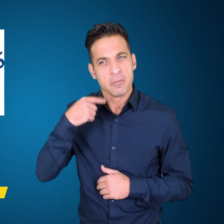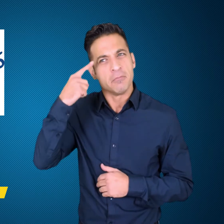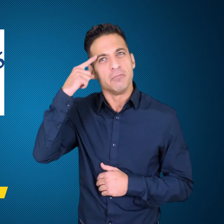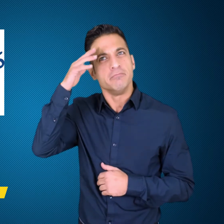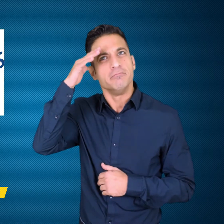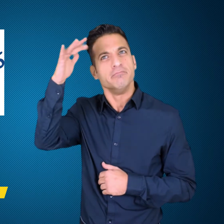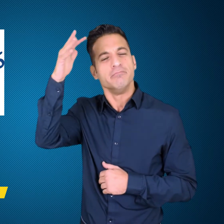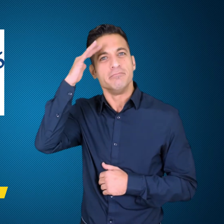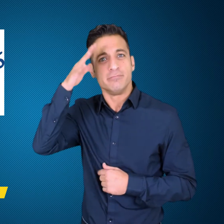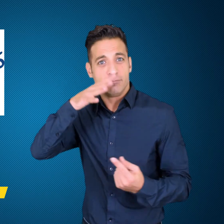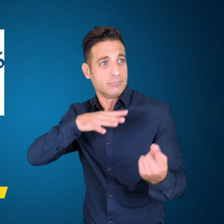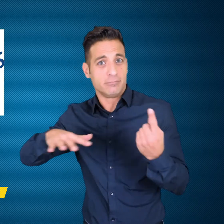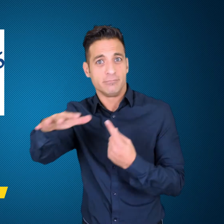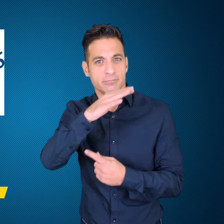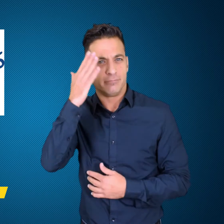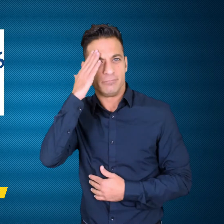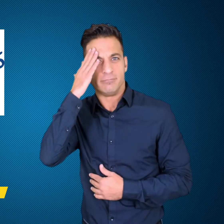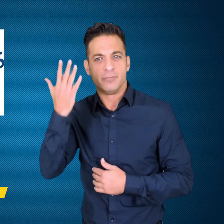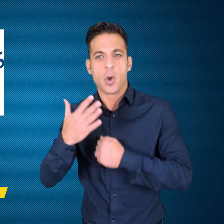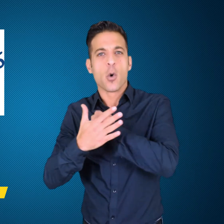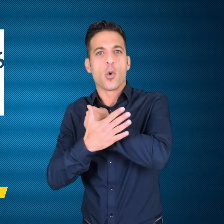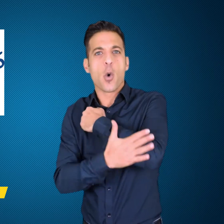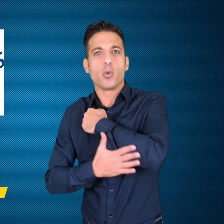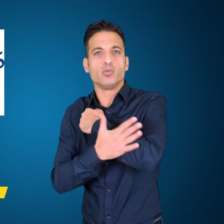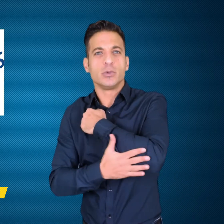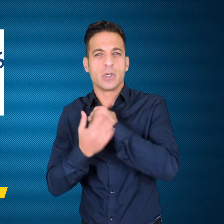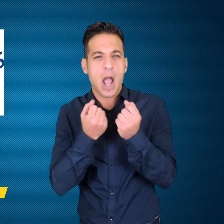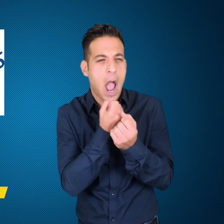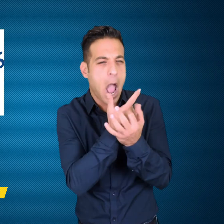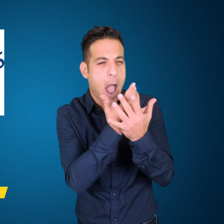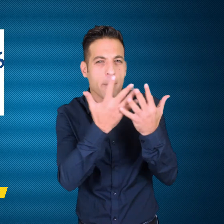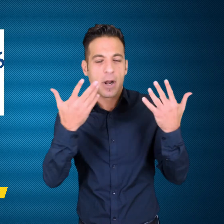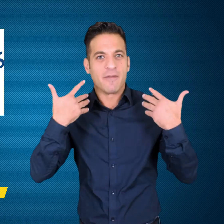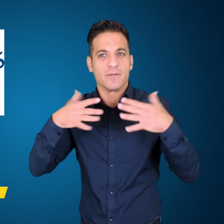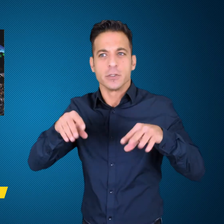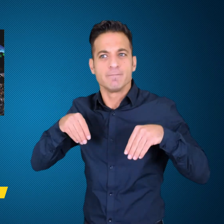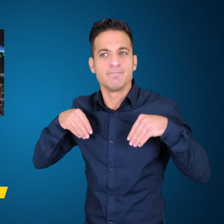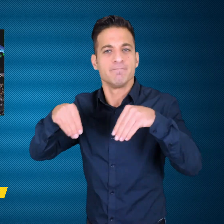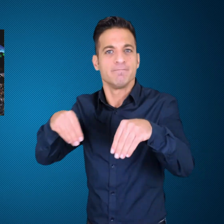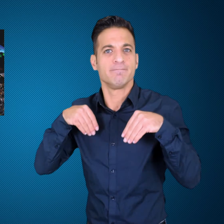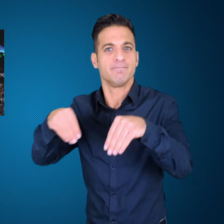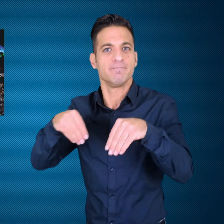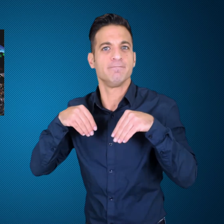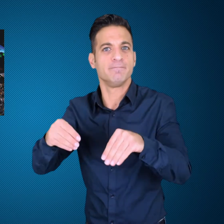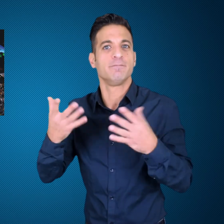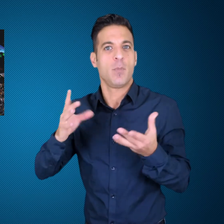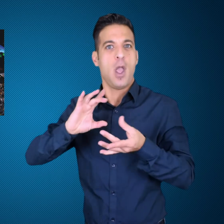Memnos: I wonder how many countries